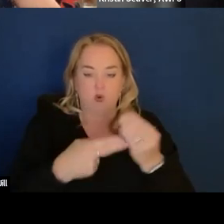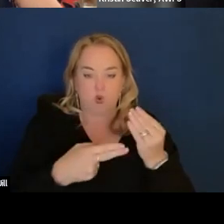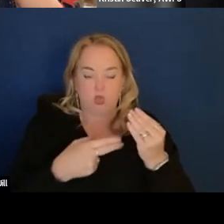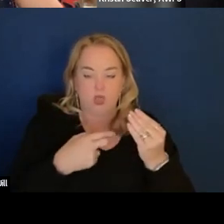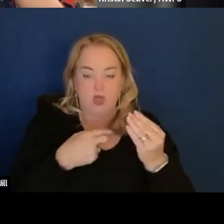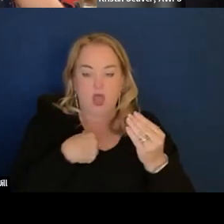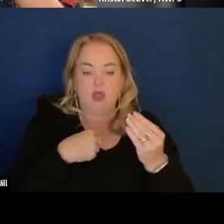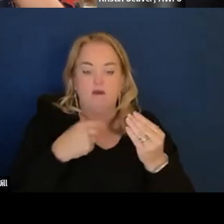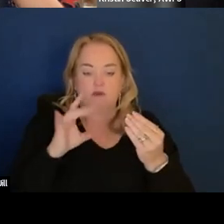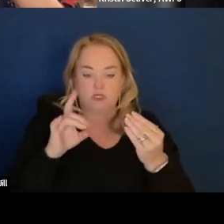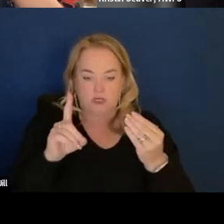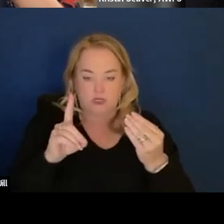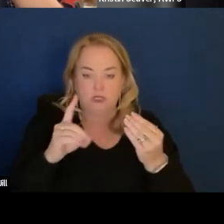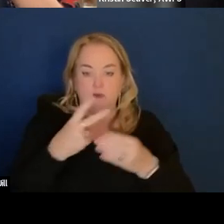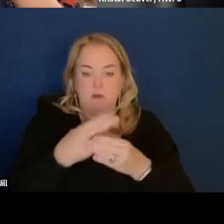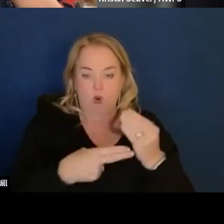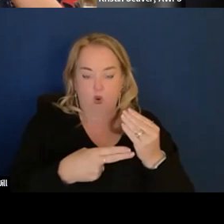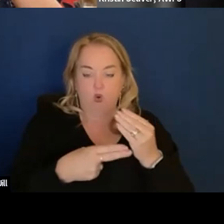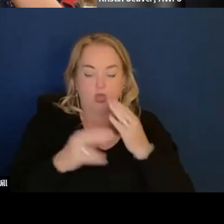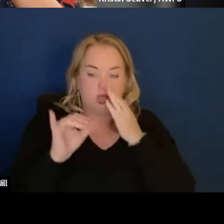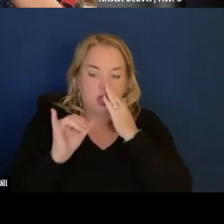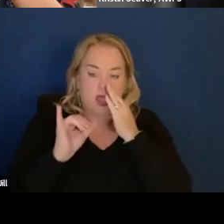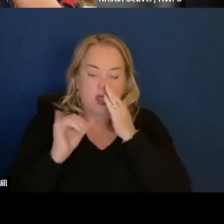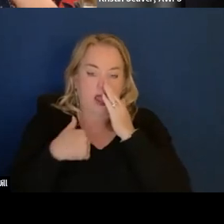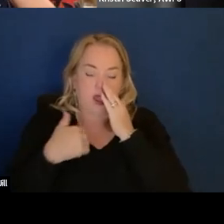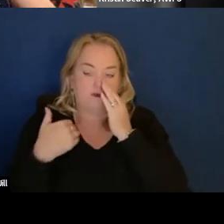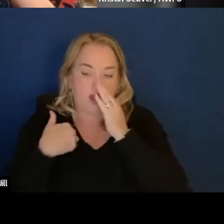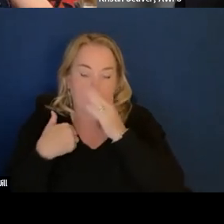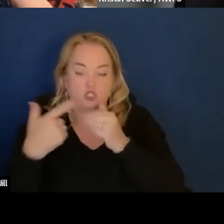like the specific names of the off-the-shelf products